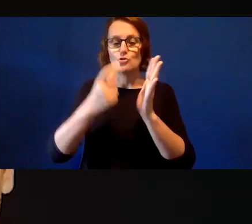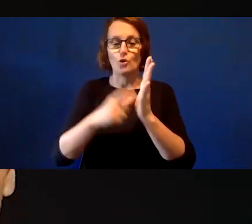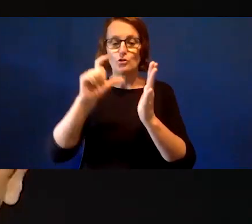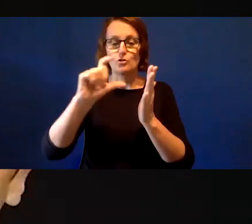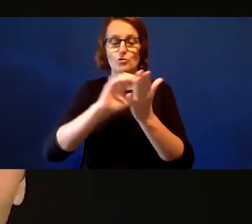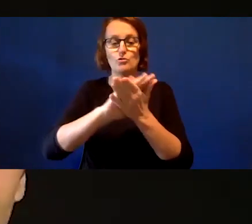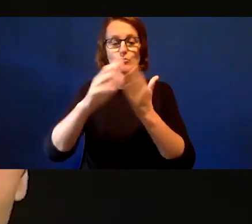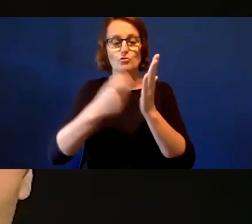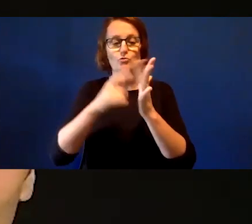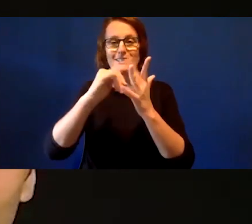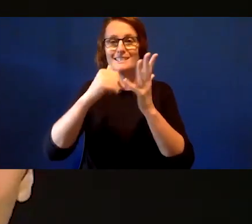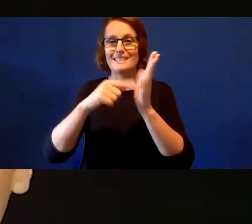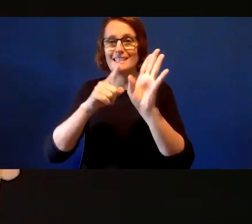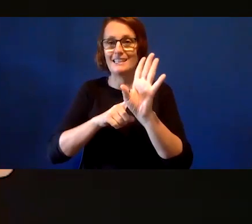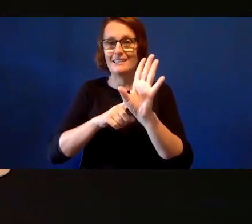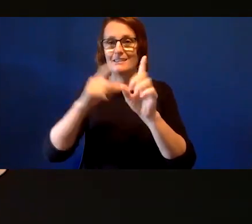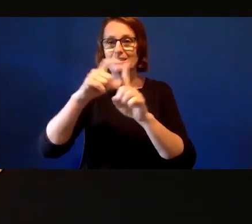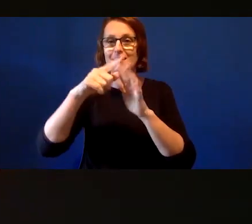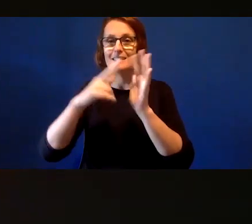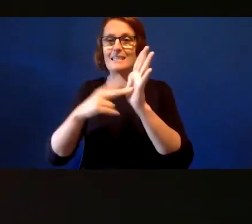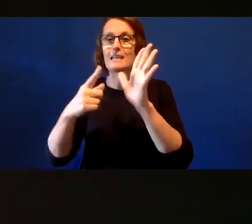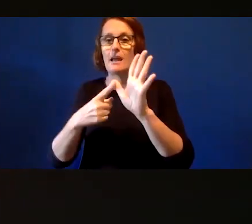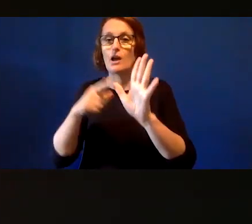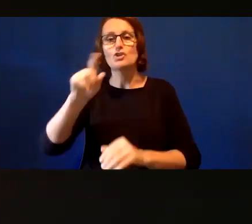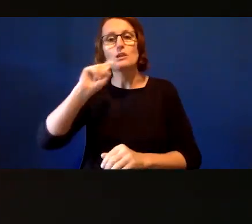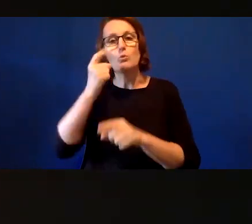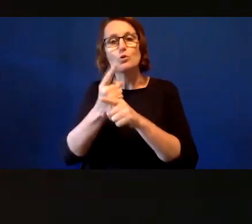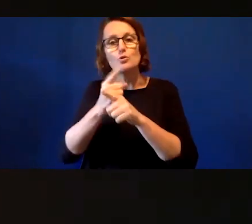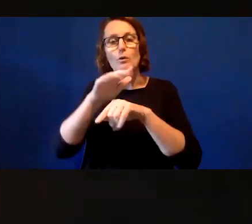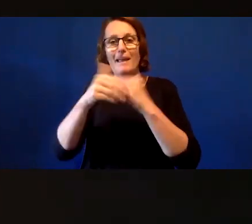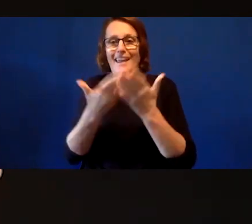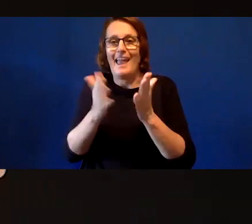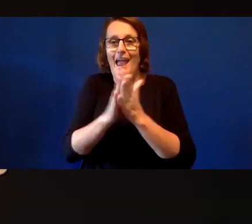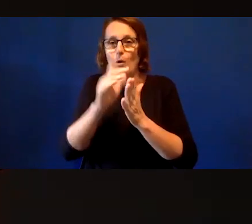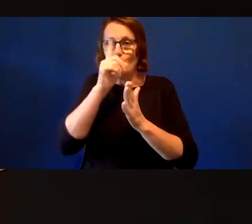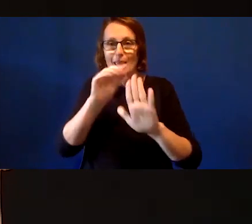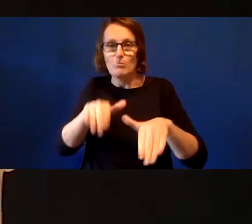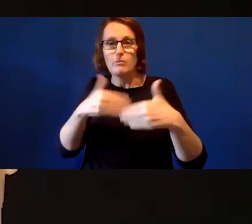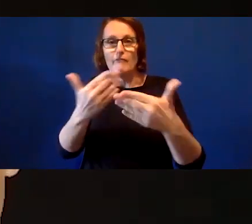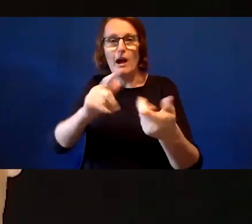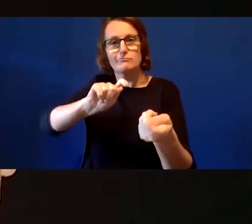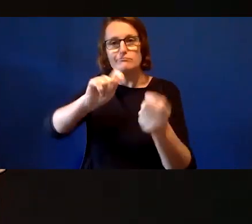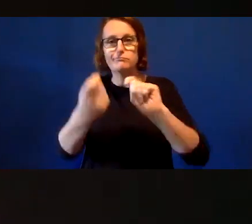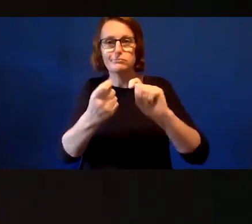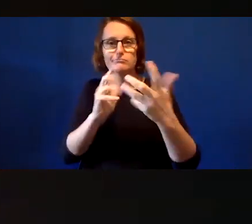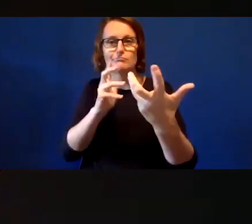Christy will be guiding us through our first topic around digital adaptation. And this webinar series has been developed to